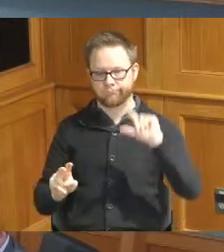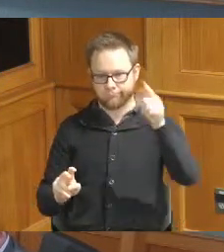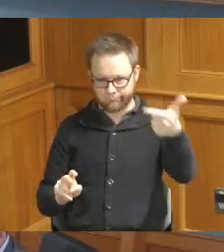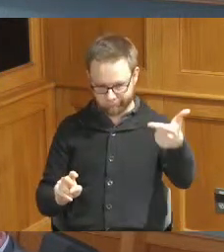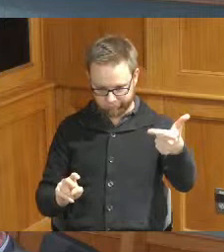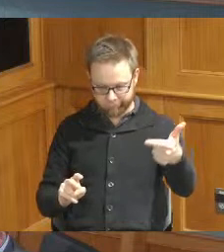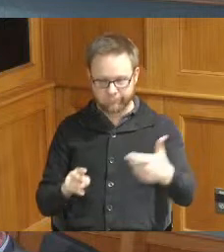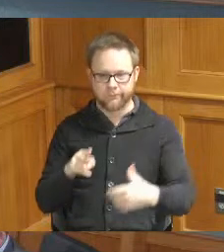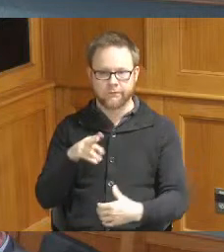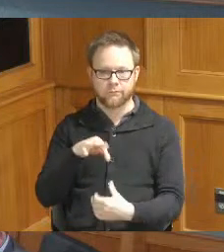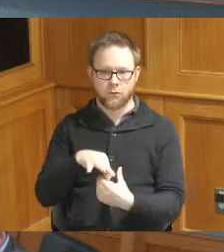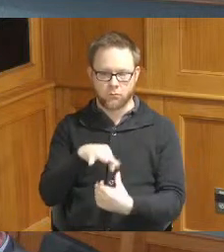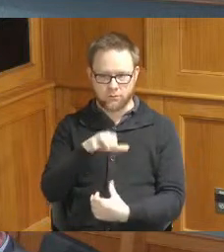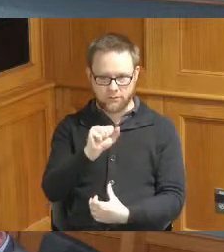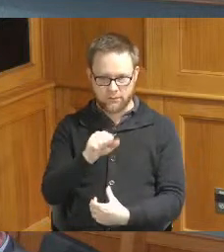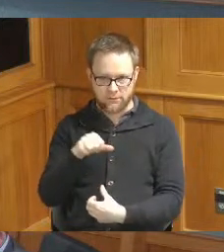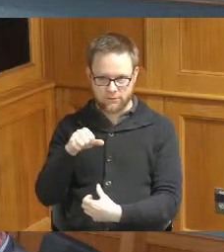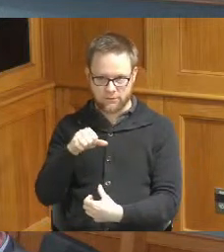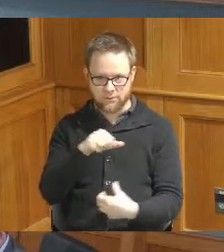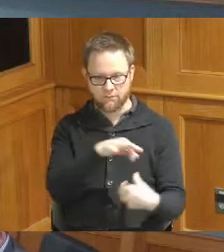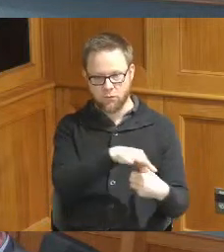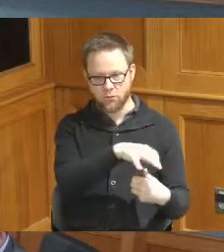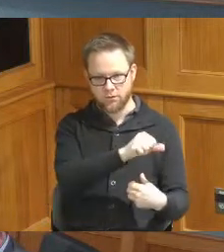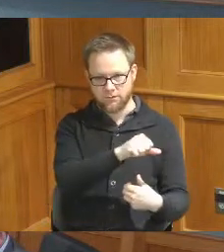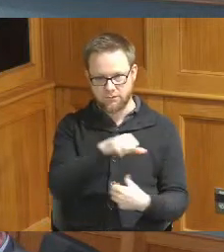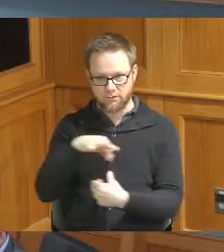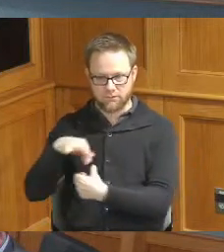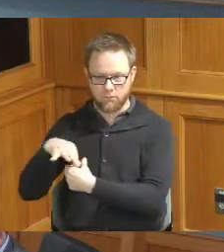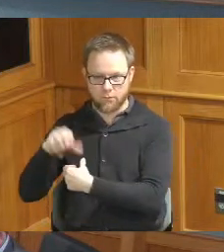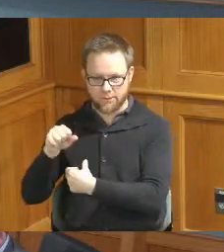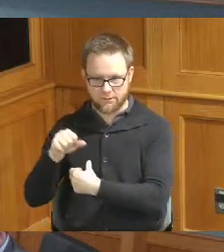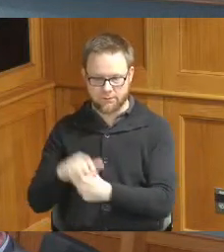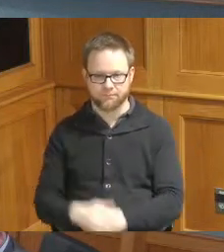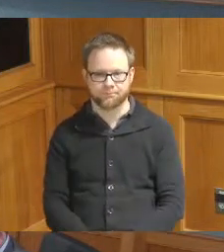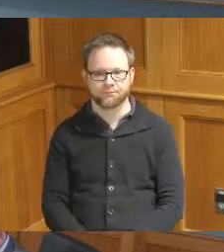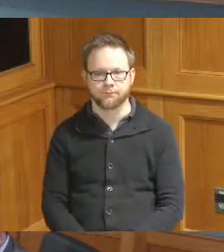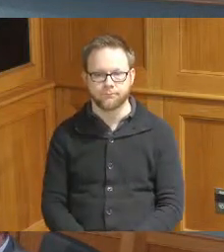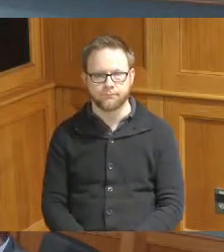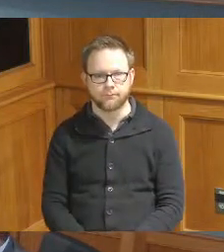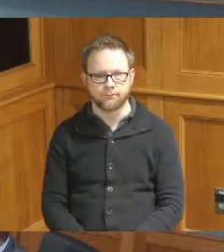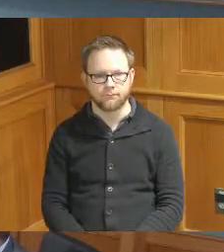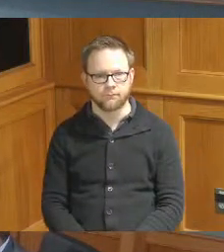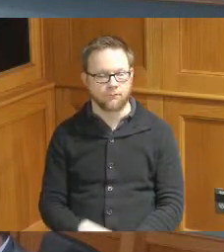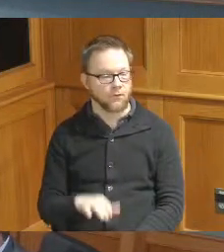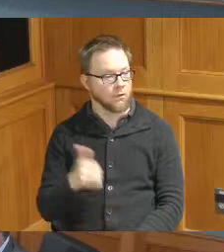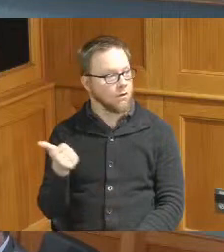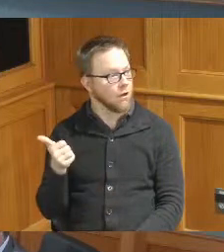Commissioner Reece yes Commissioner Driehaus yes Commissioner Summerow Dumas yes any other items